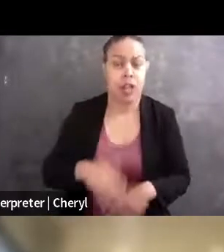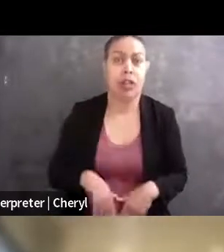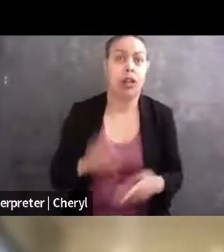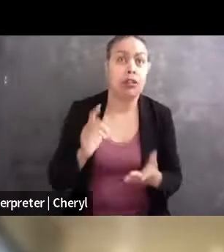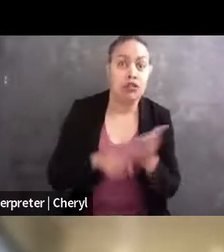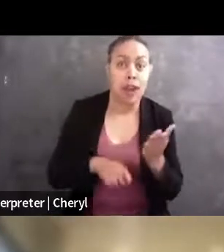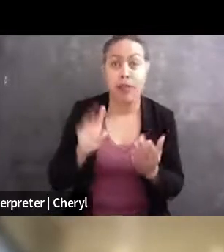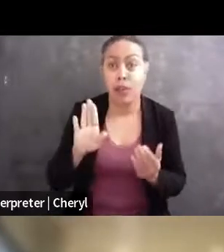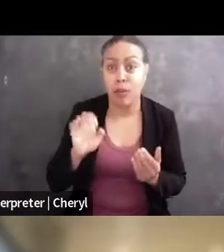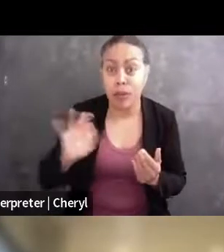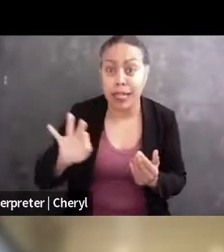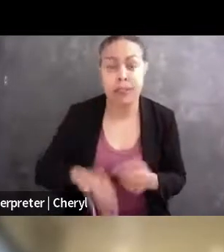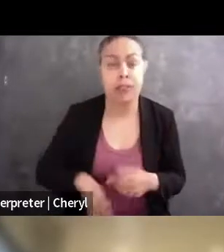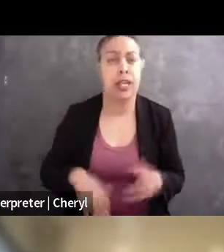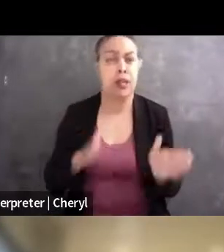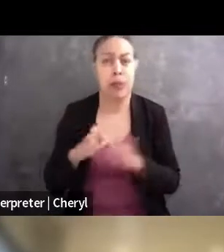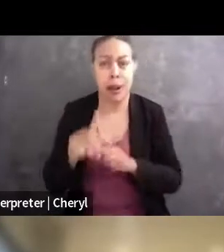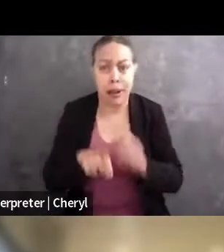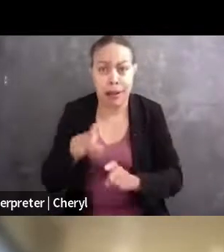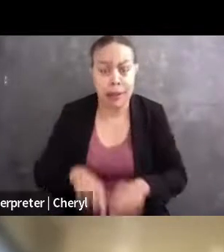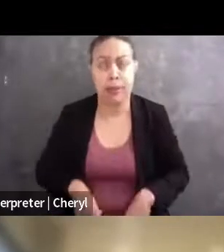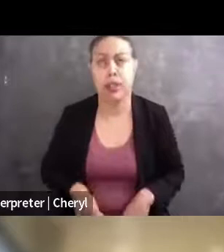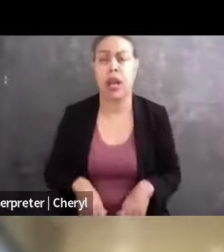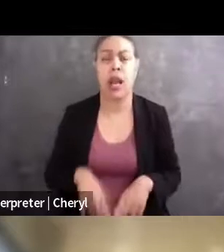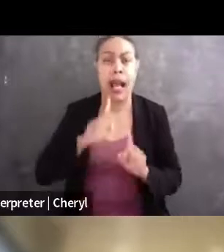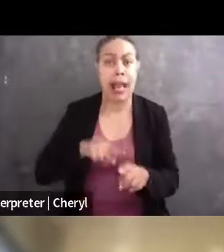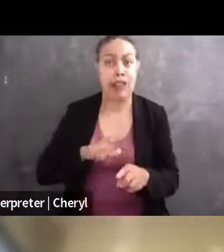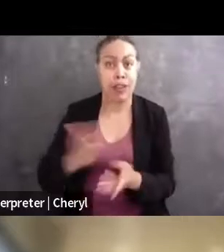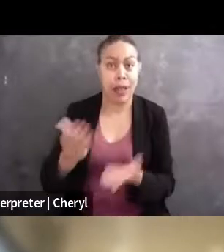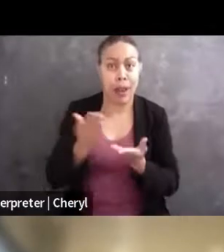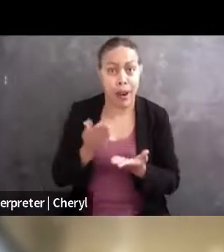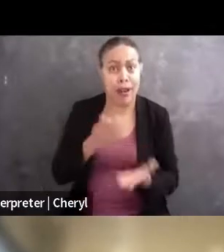preparing a deposition outline, responding to a subpoena that's been issued against a journalist or, you know,